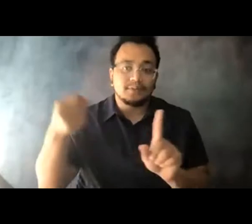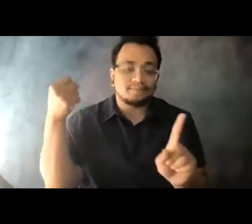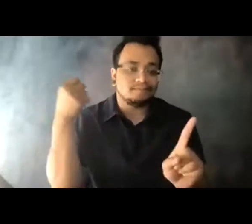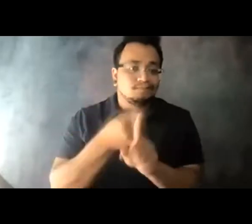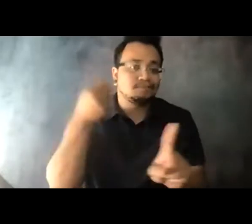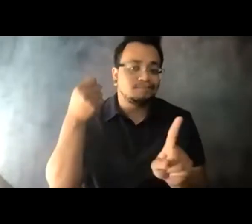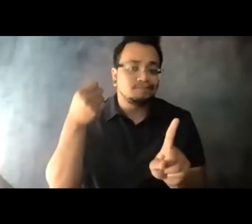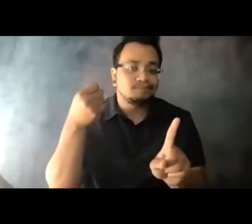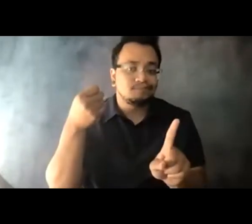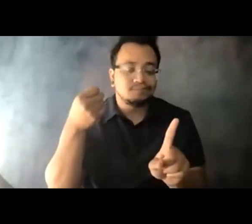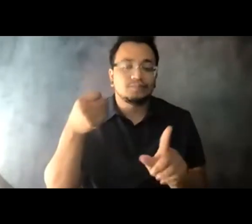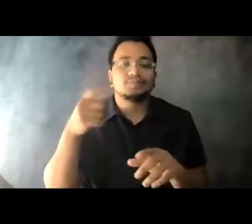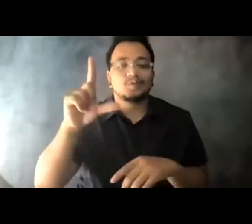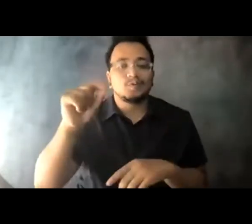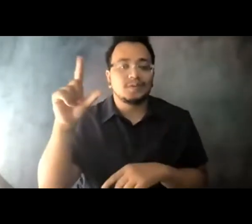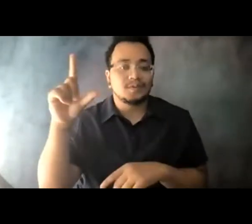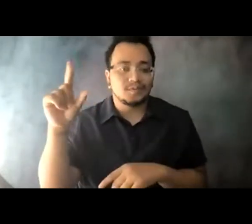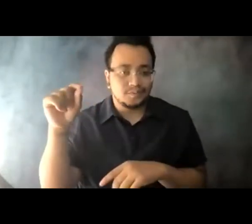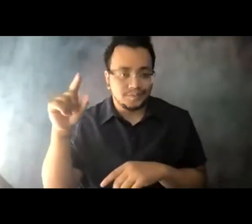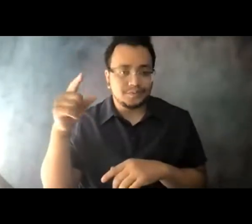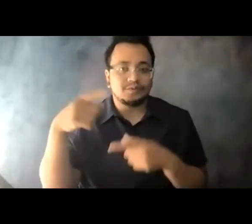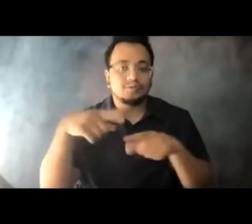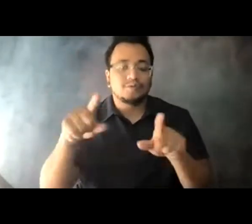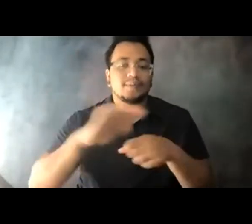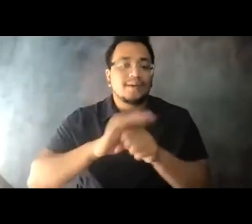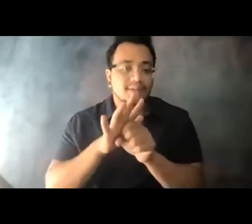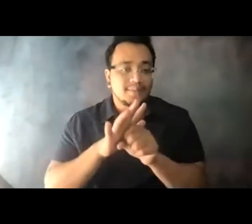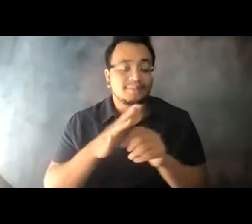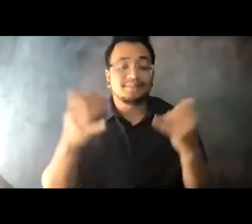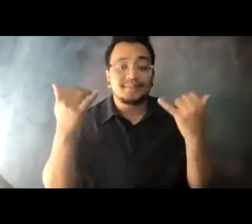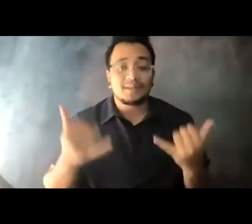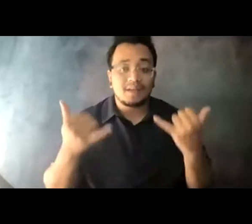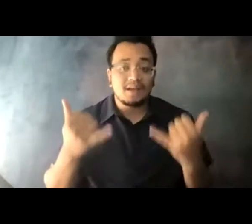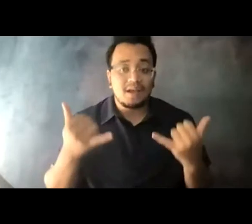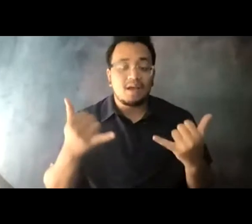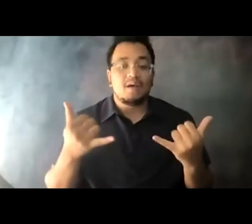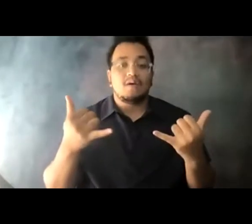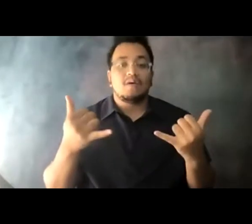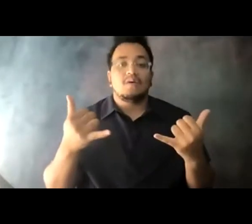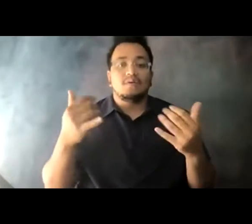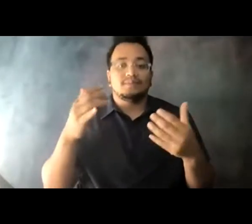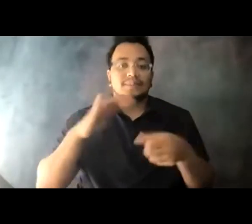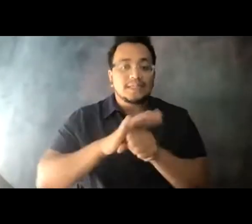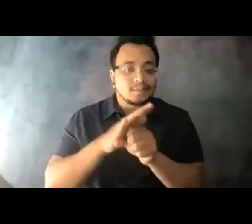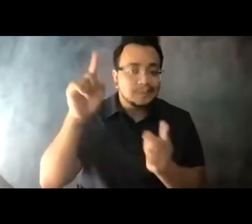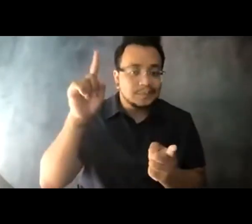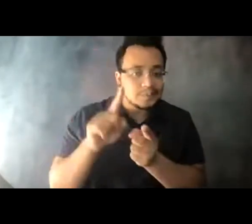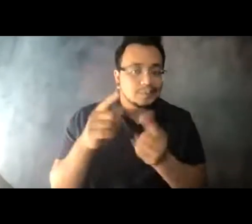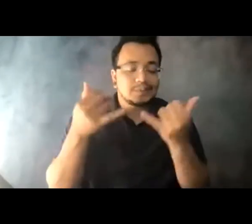challenging months of the pandemic. 14:06:38 Now, as we emerge, we are adapting and putting transit's best foot forward to